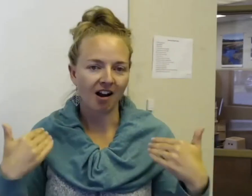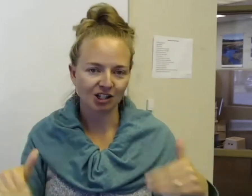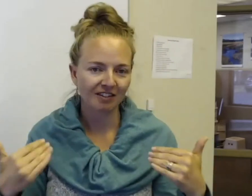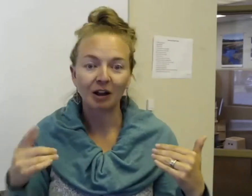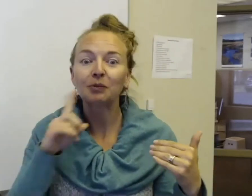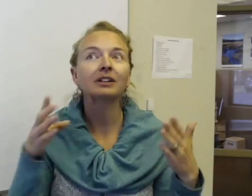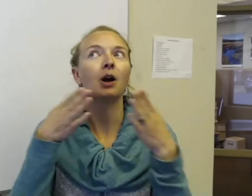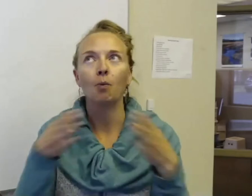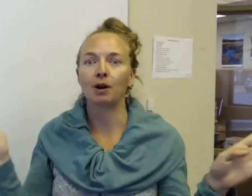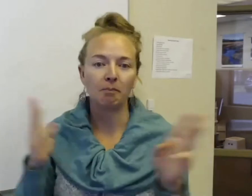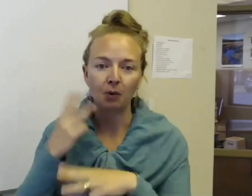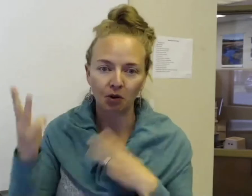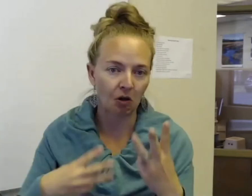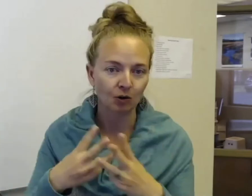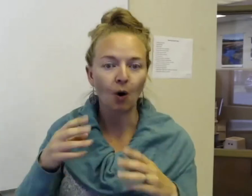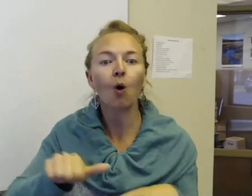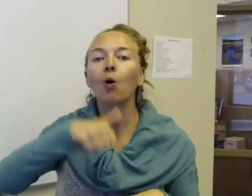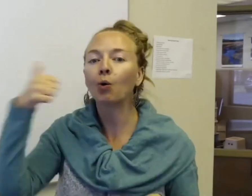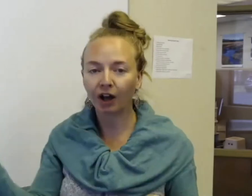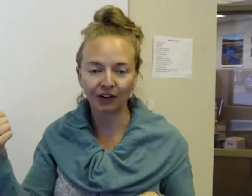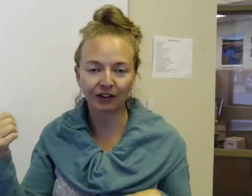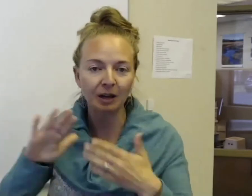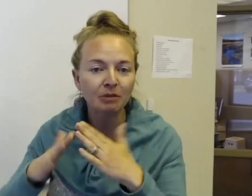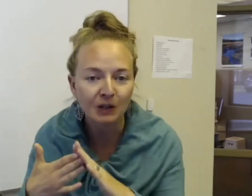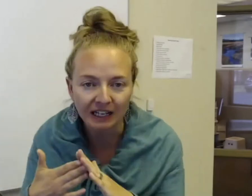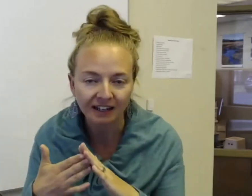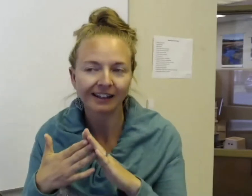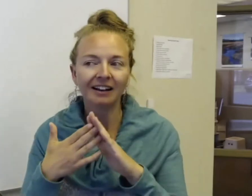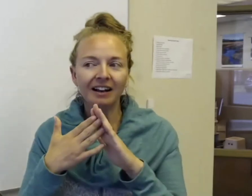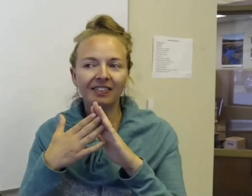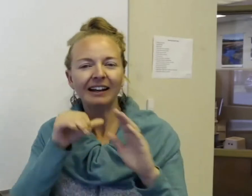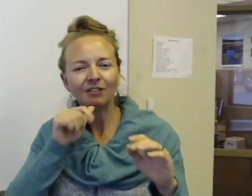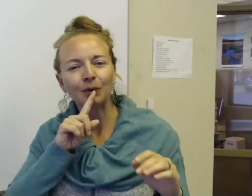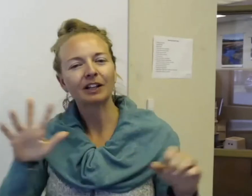That really opened up my world to a whole other community that I never really